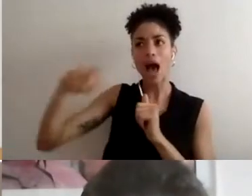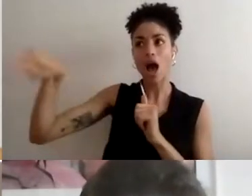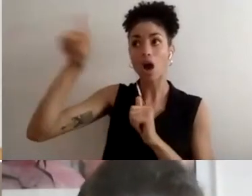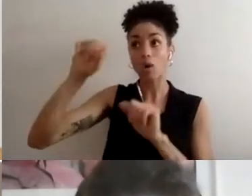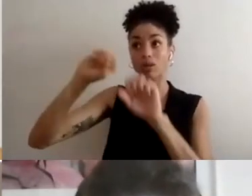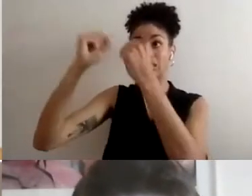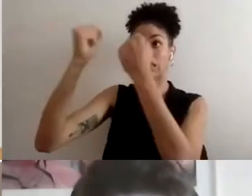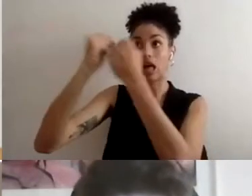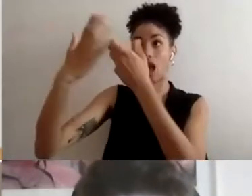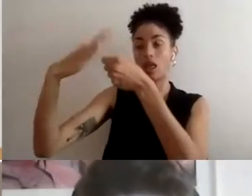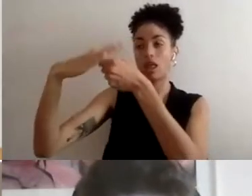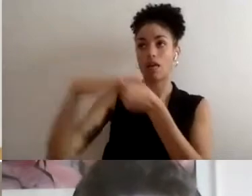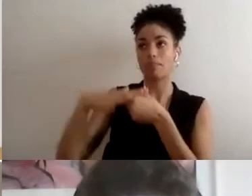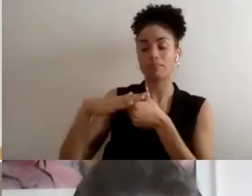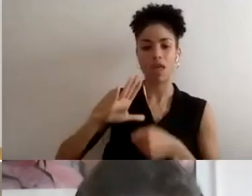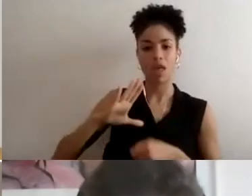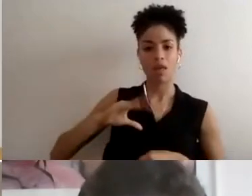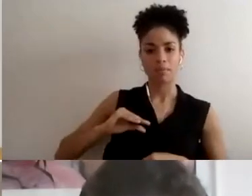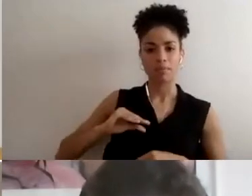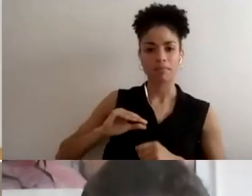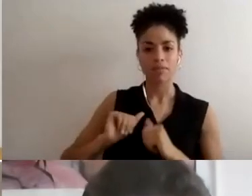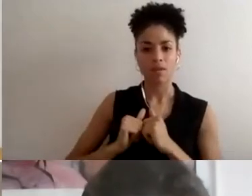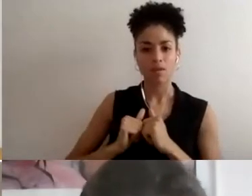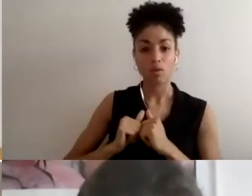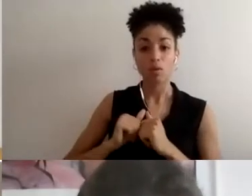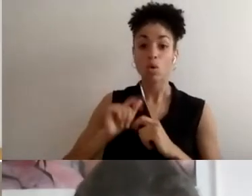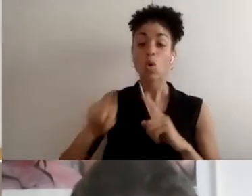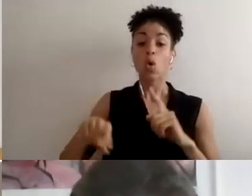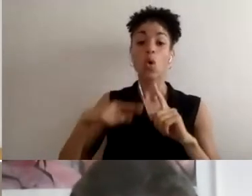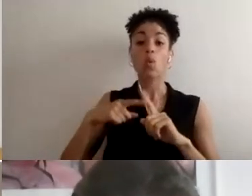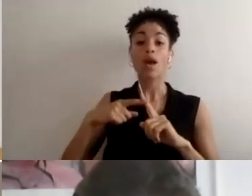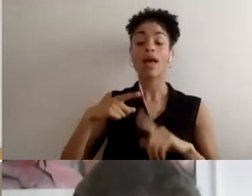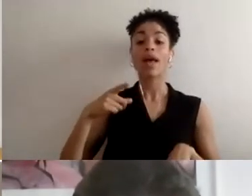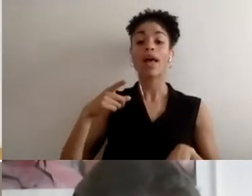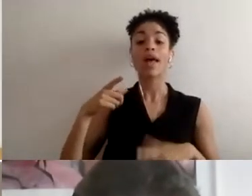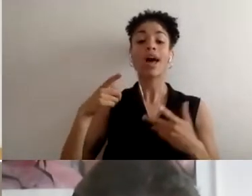It's dehumanizing when you're not considering putting a disabled artist on stage.